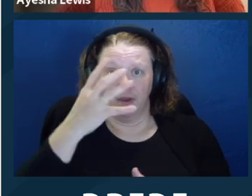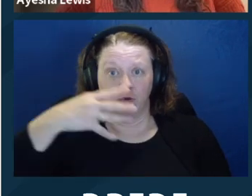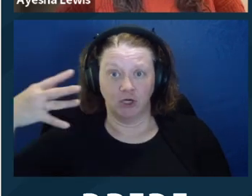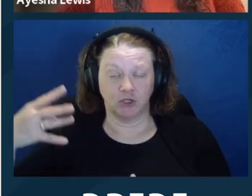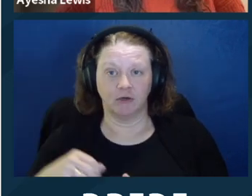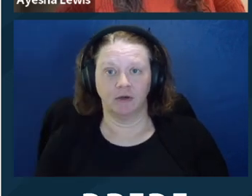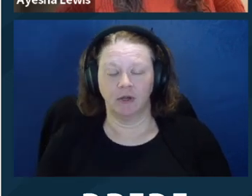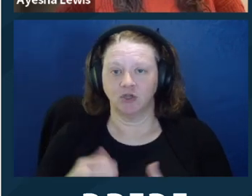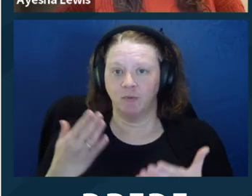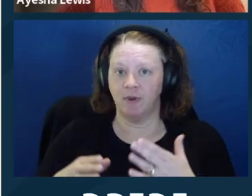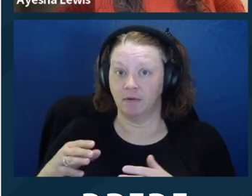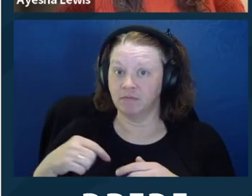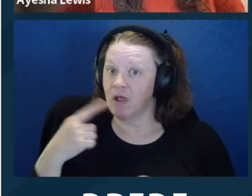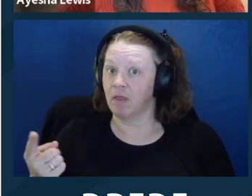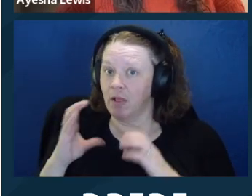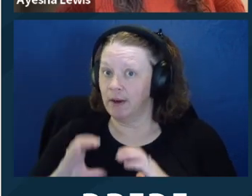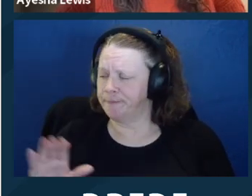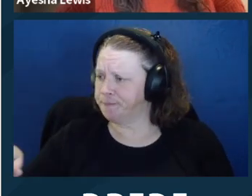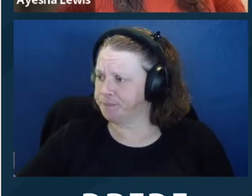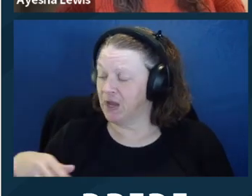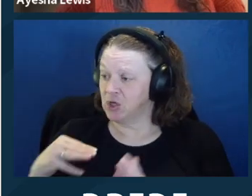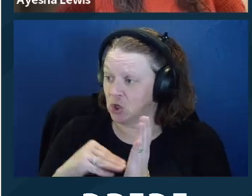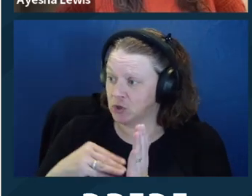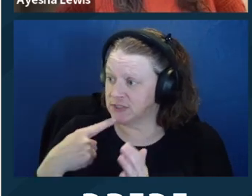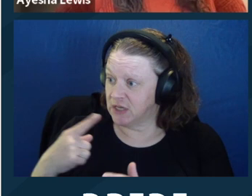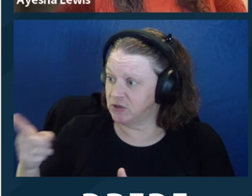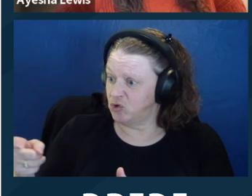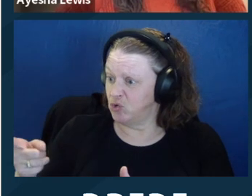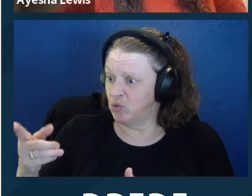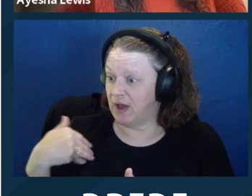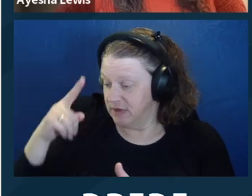And that can happen, you know, in immigration. So you might say, listen, you ‑‑ they